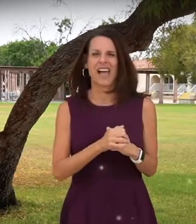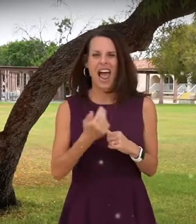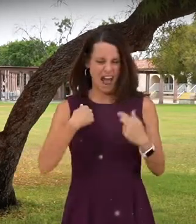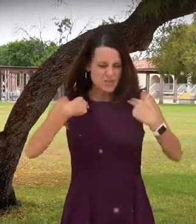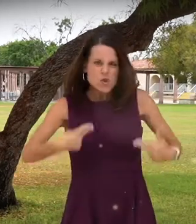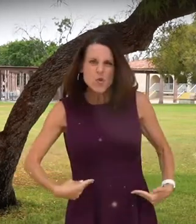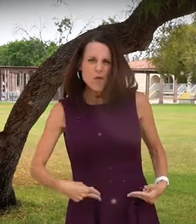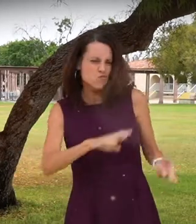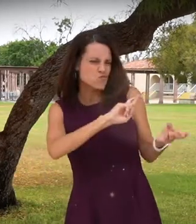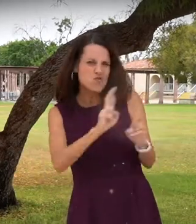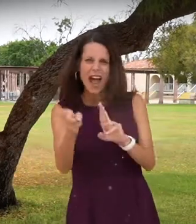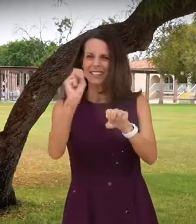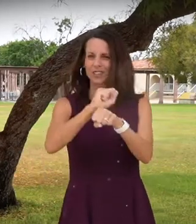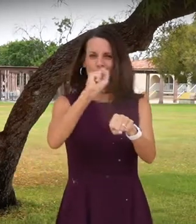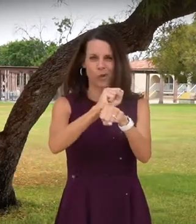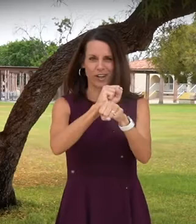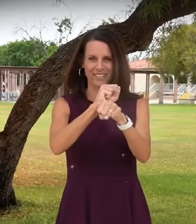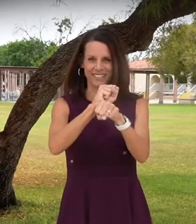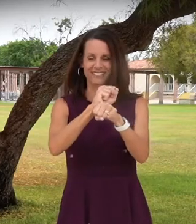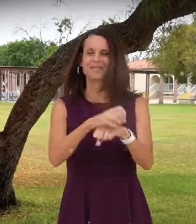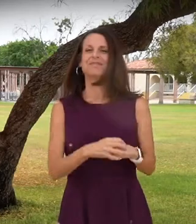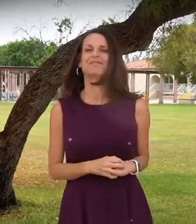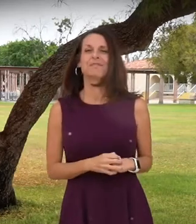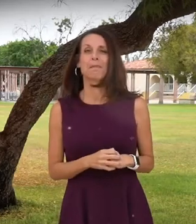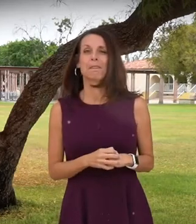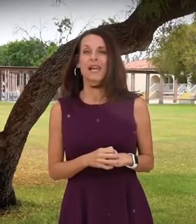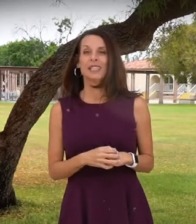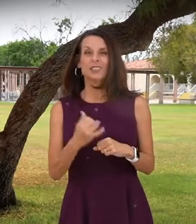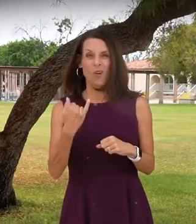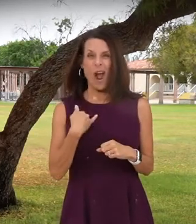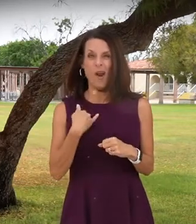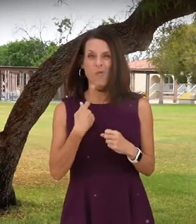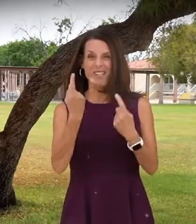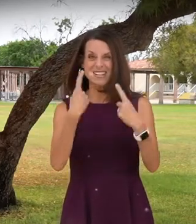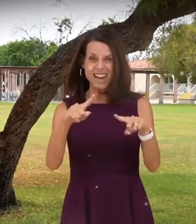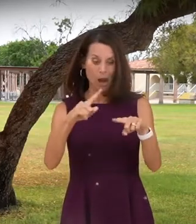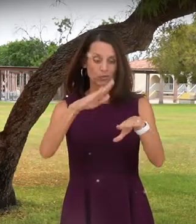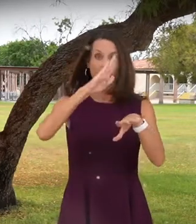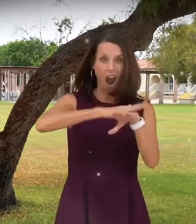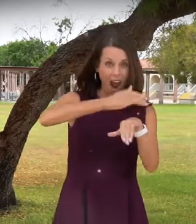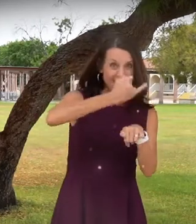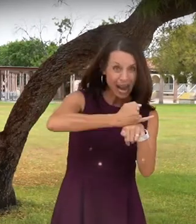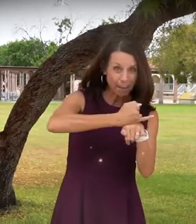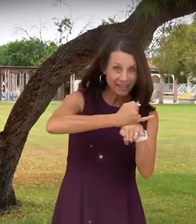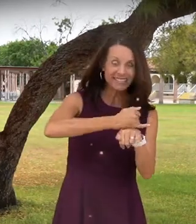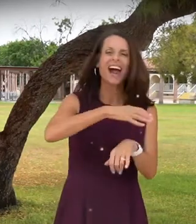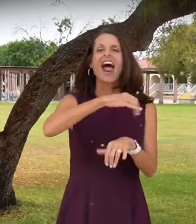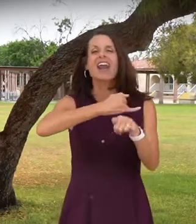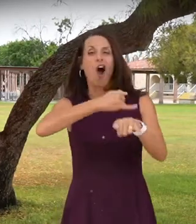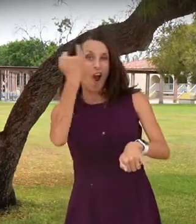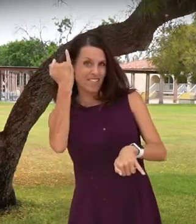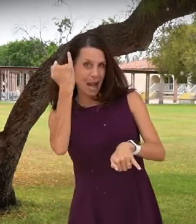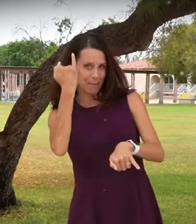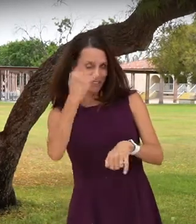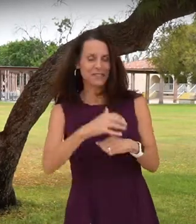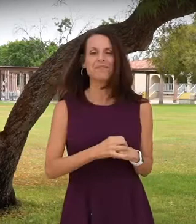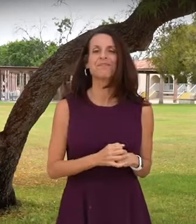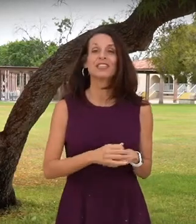THEY HAVE THEIR UNIFORMS READY I WILL BE ANNOUNCING THE WINNERS FOR BOTH ON-CAMPUS AND OFF-CAMPUS STUDENT WORKER